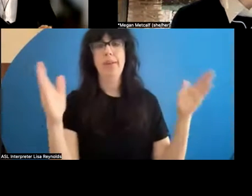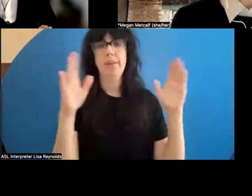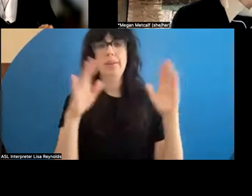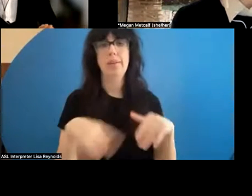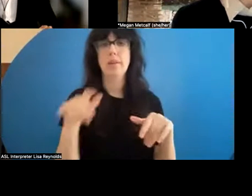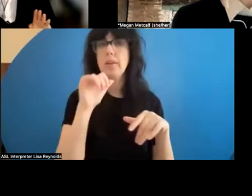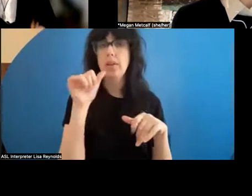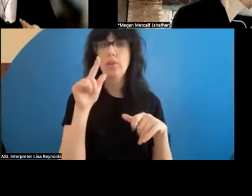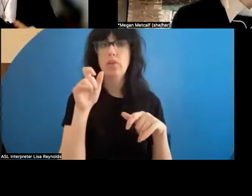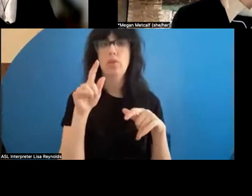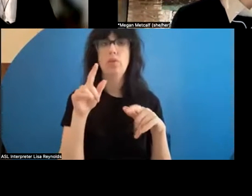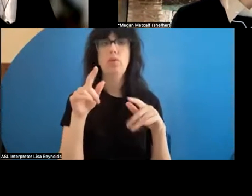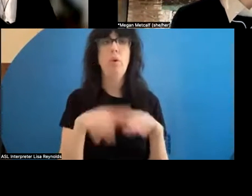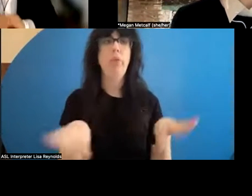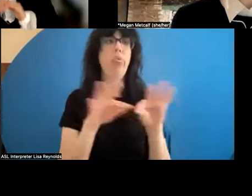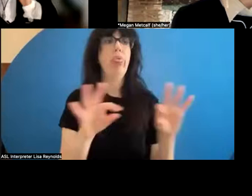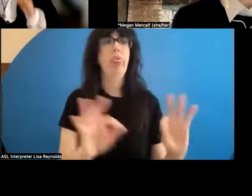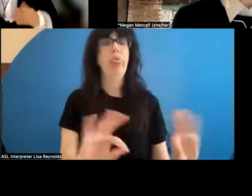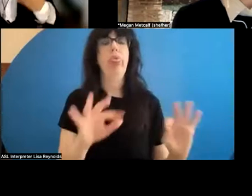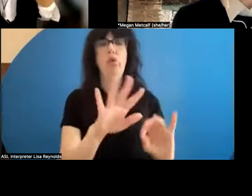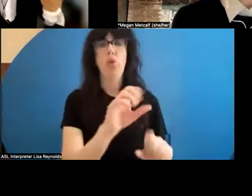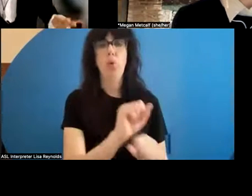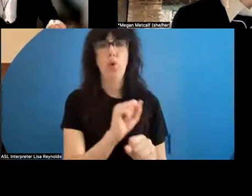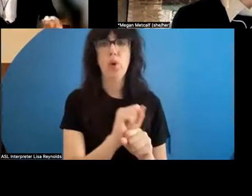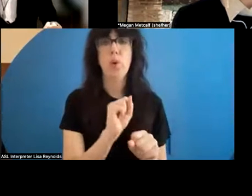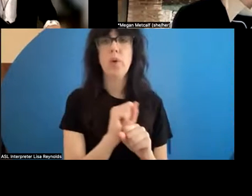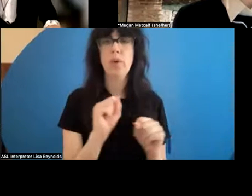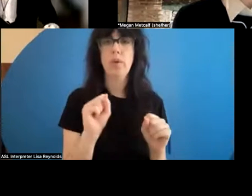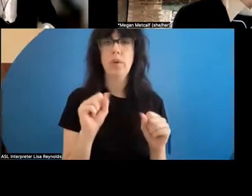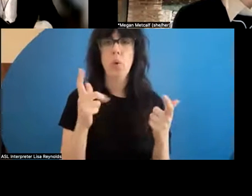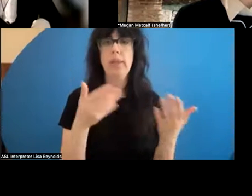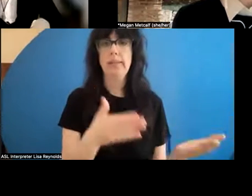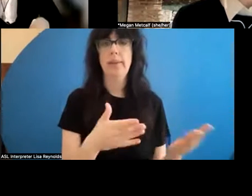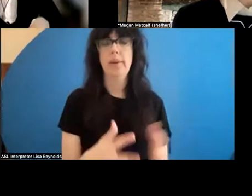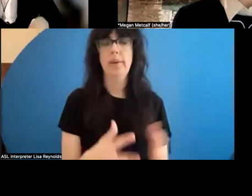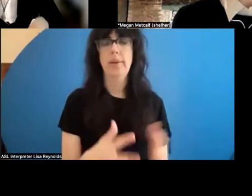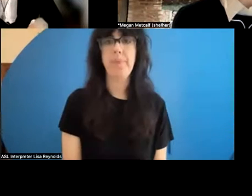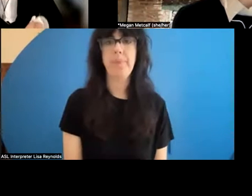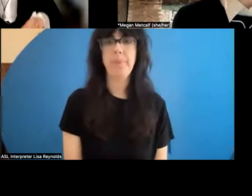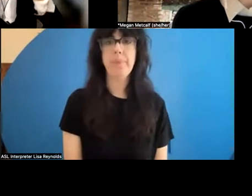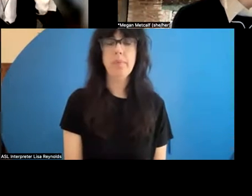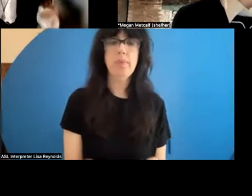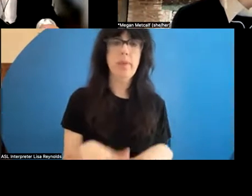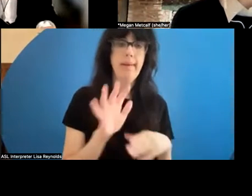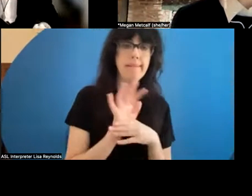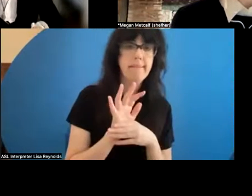own work or what is there. Either it's video or paper